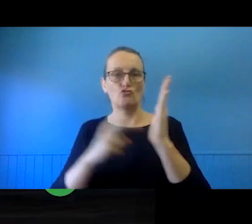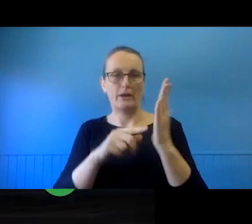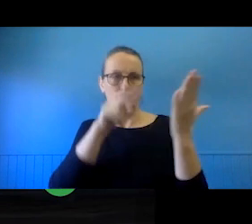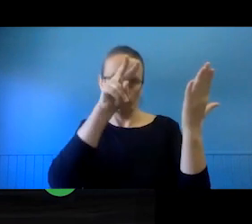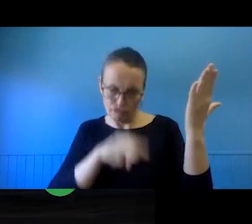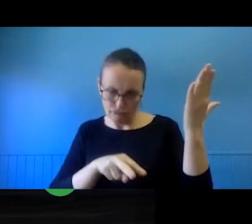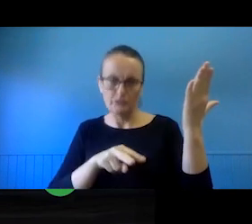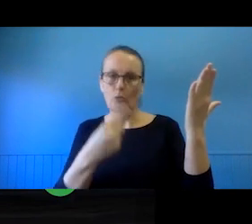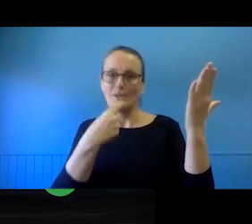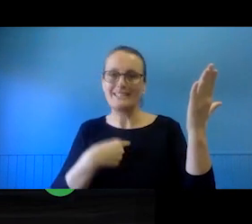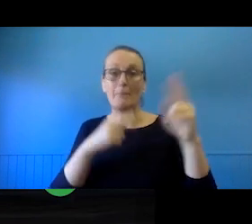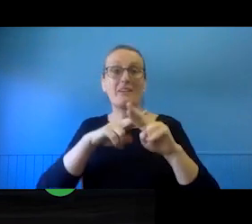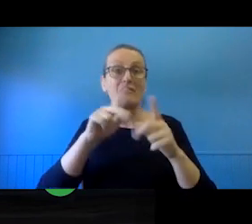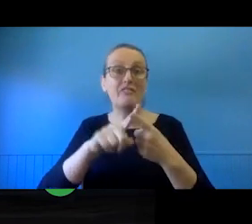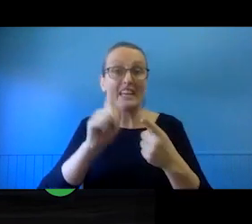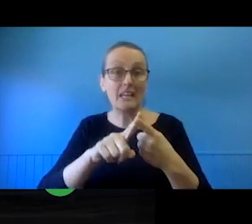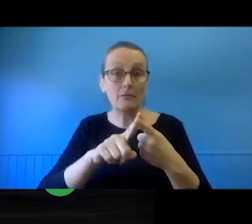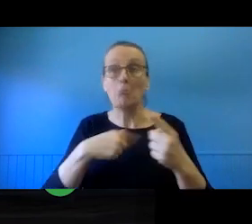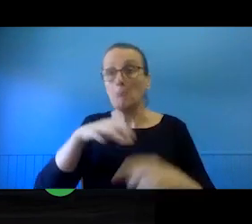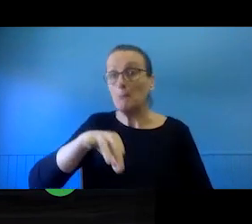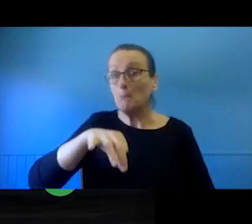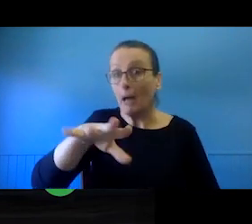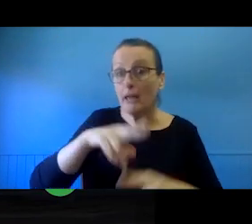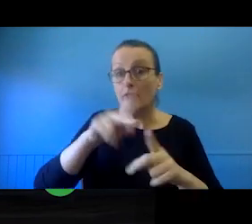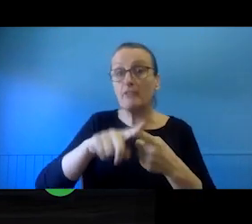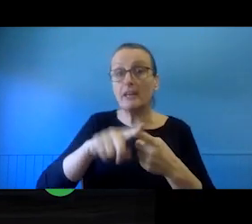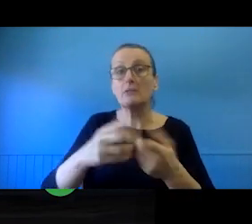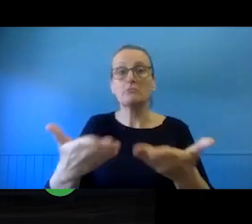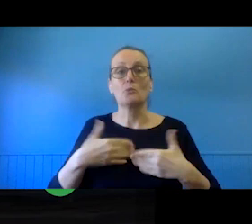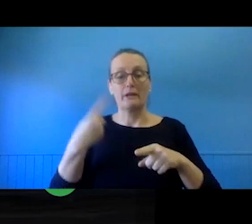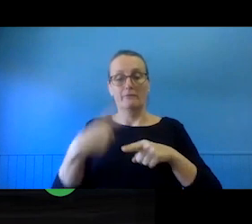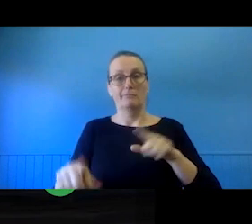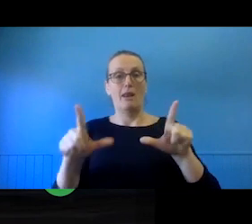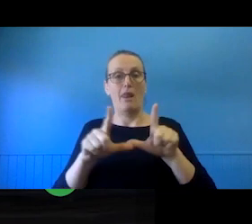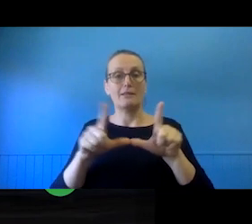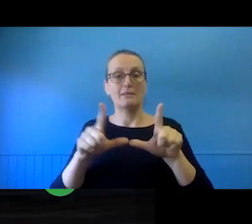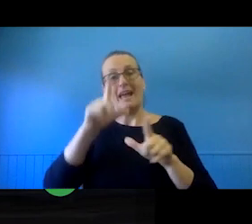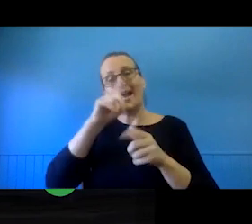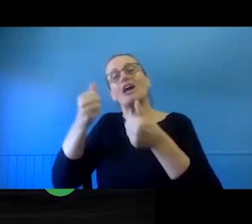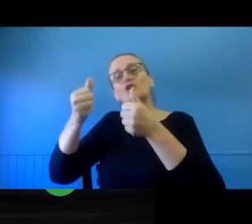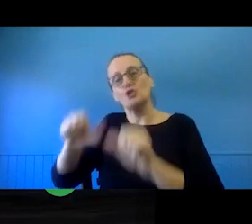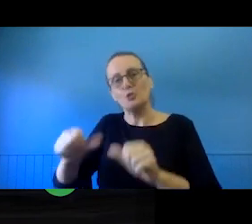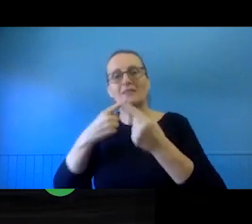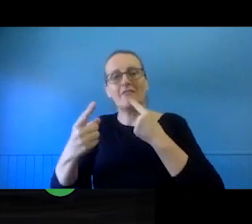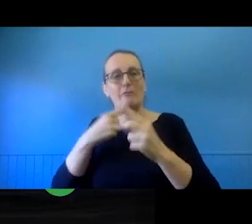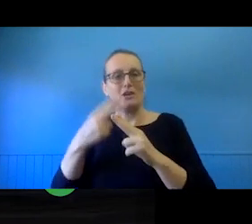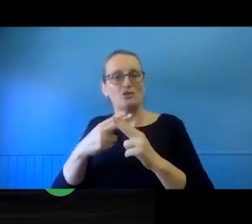As long as you pay the fee, you get the licence and you can use the material based on what the licence provides to you.